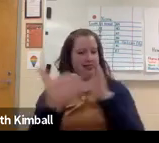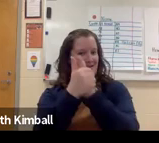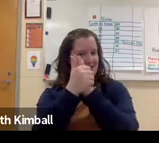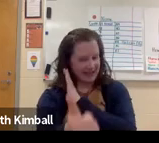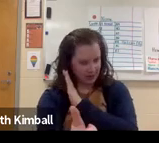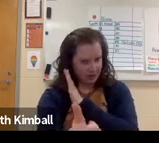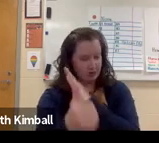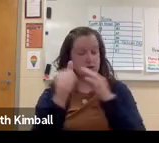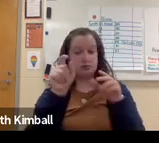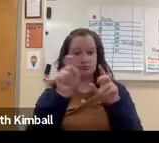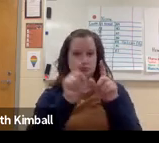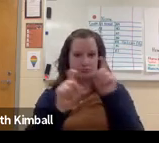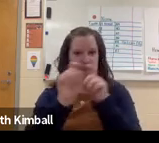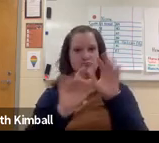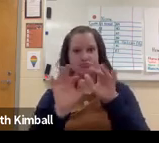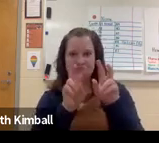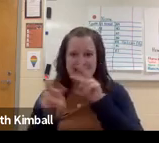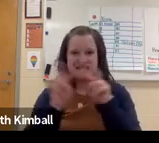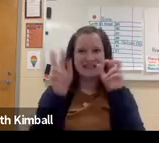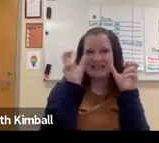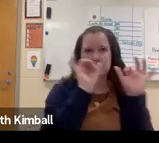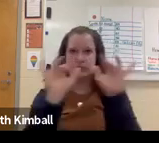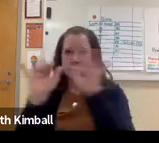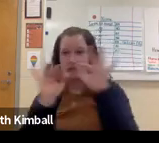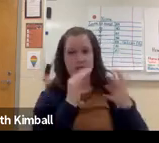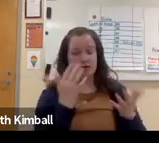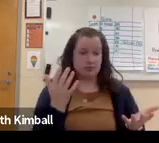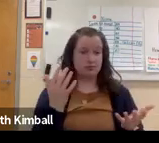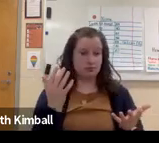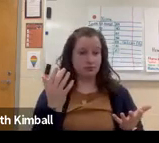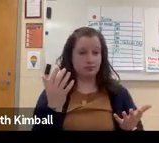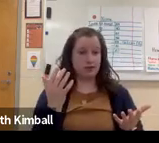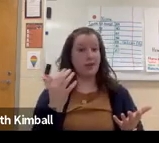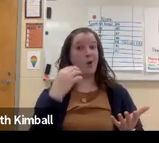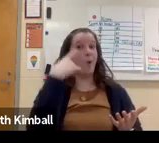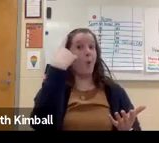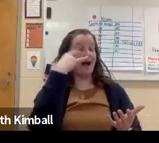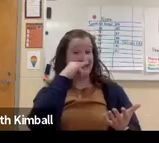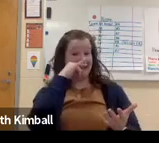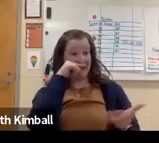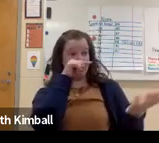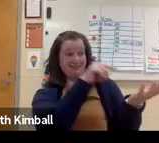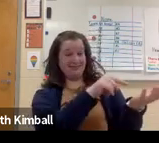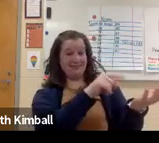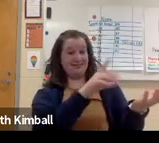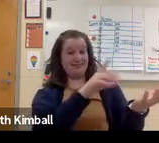Because they were able to do it hands on. They actually had the skills to watch the videos